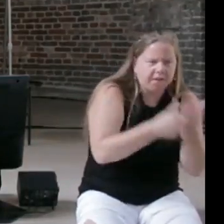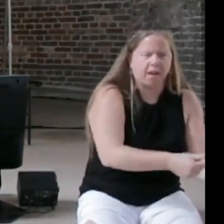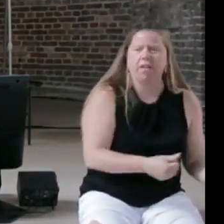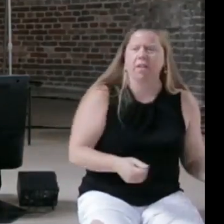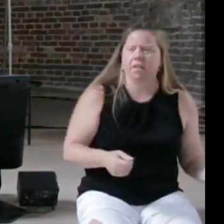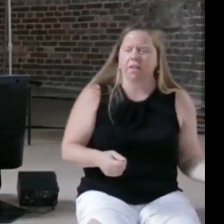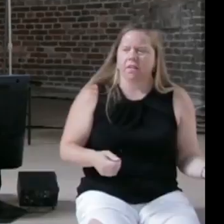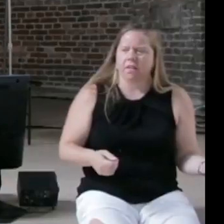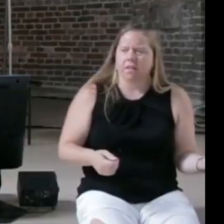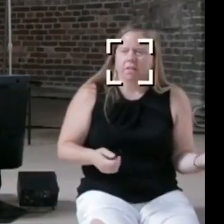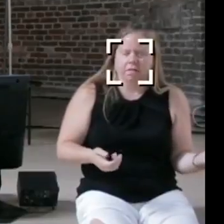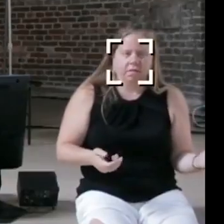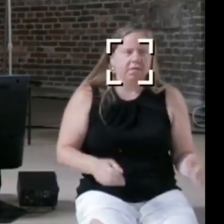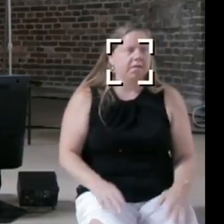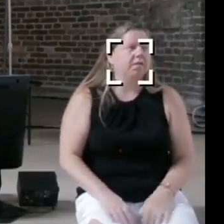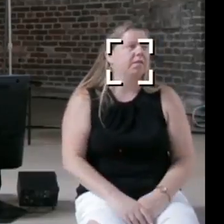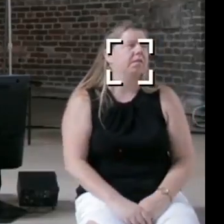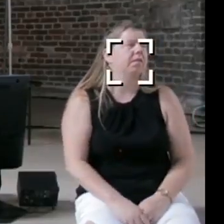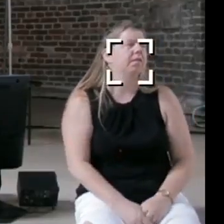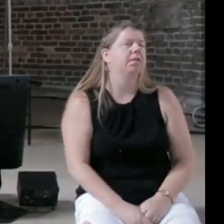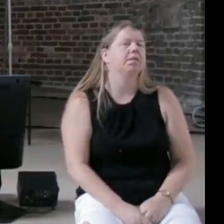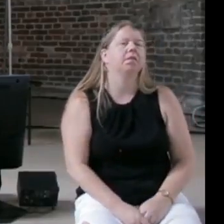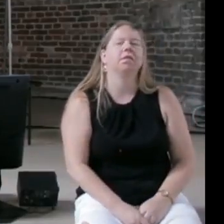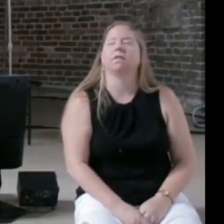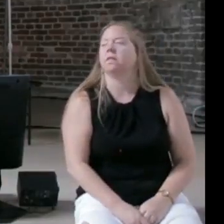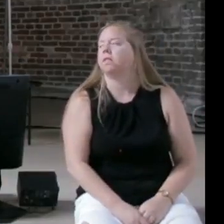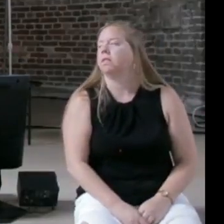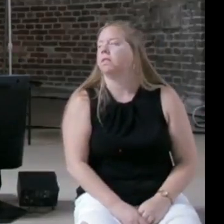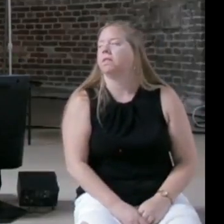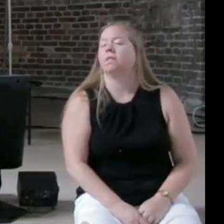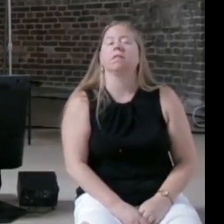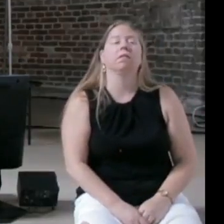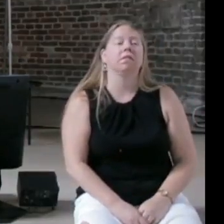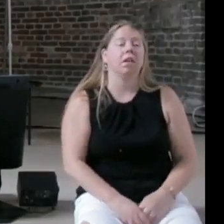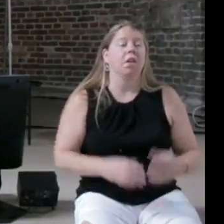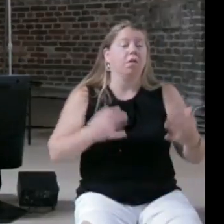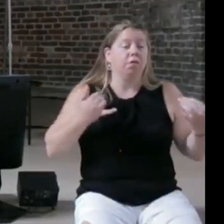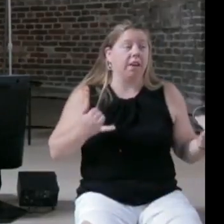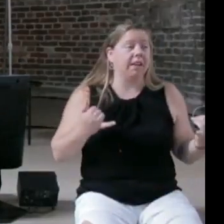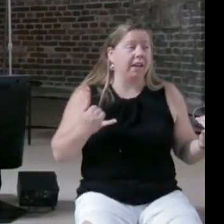But I want to talk at the next layer, because the current criminal justice system sucks,